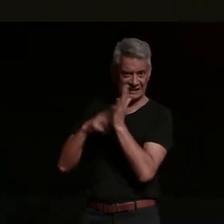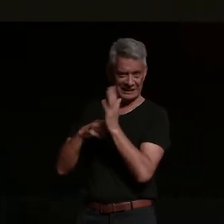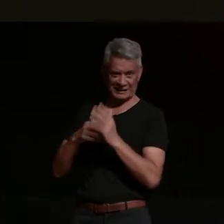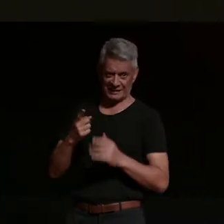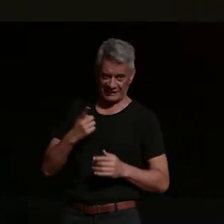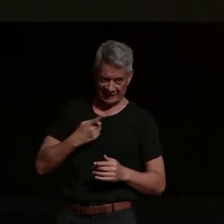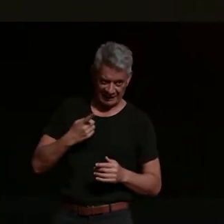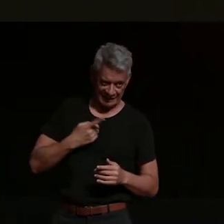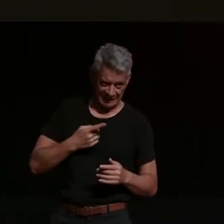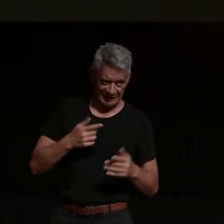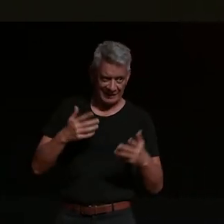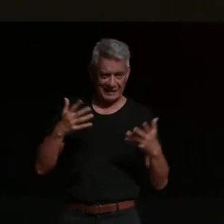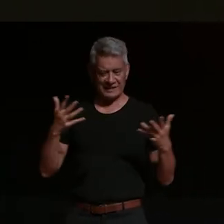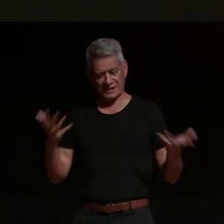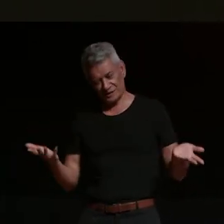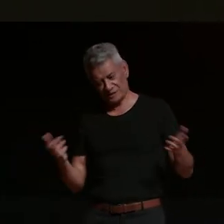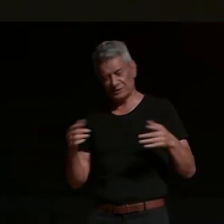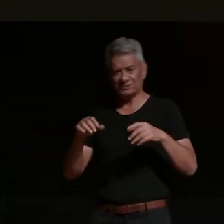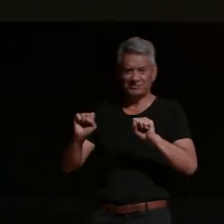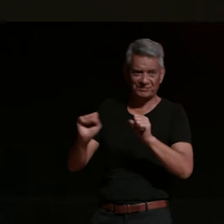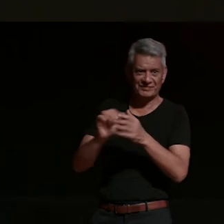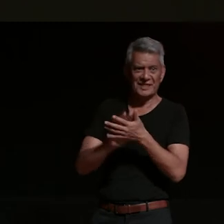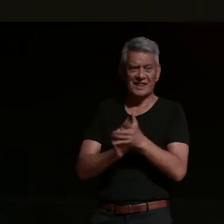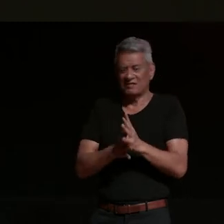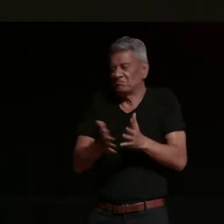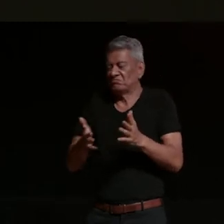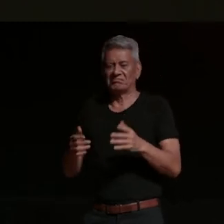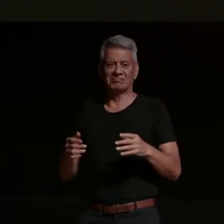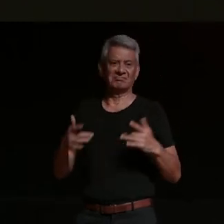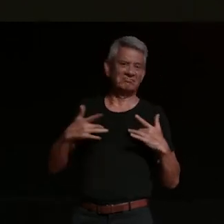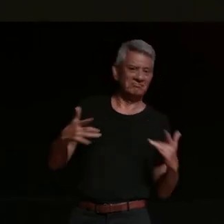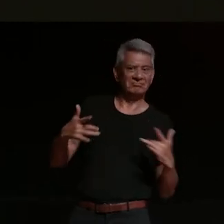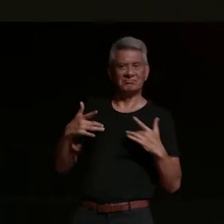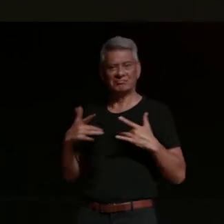it's not conducive to dirt bikes so you just kind of walk away from it and i got to my early 20s and